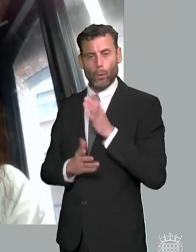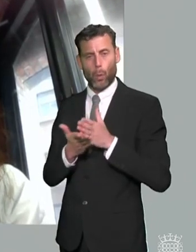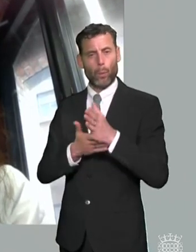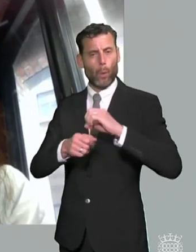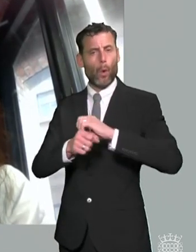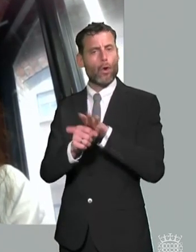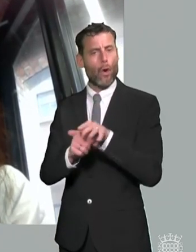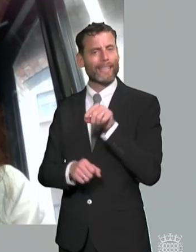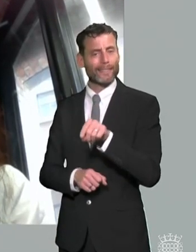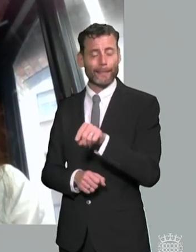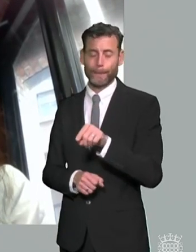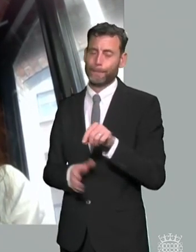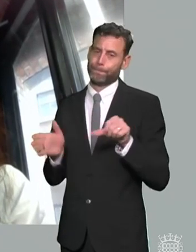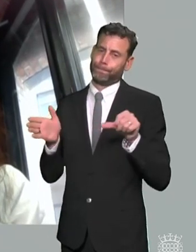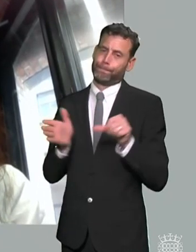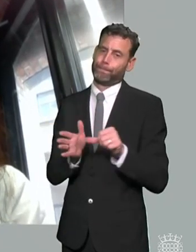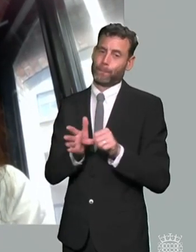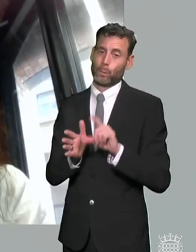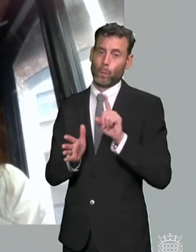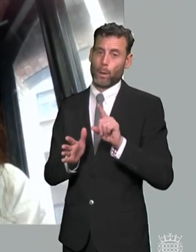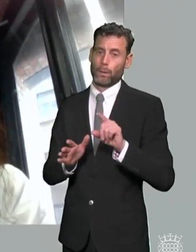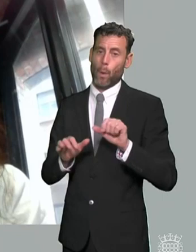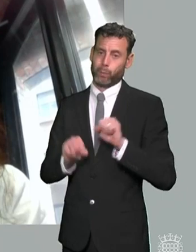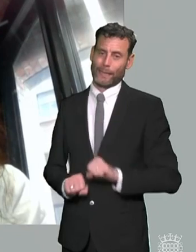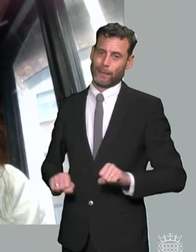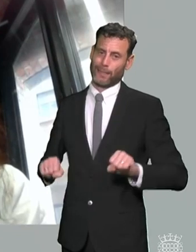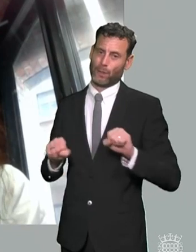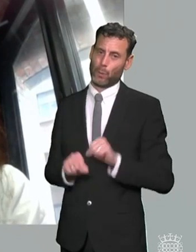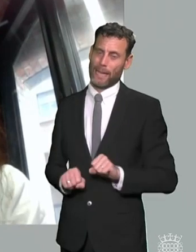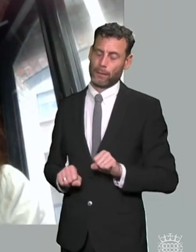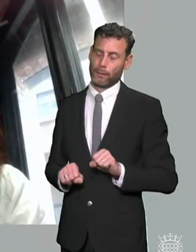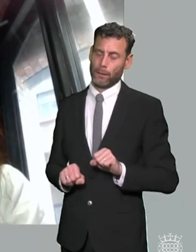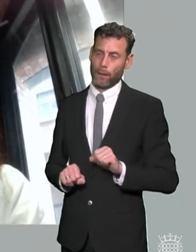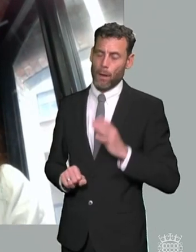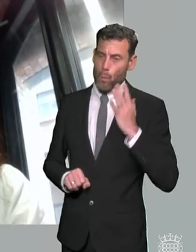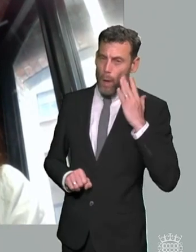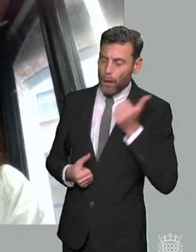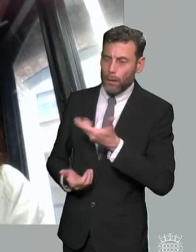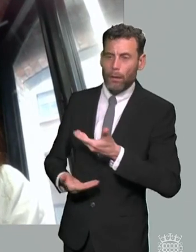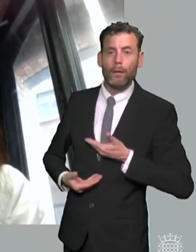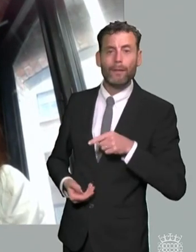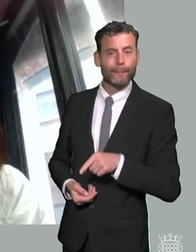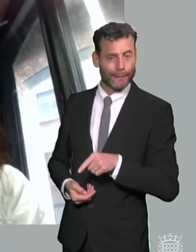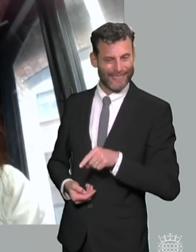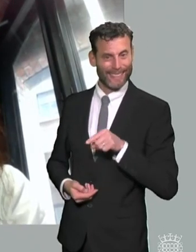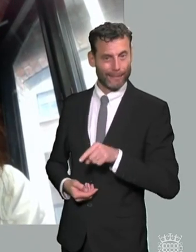in delays which of course is very frustrating um for families um and and even less engagement with